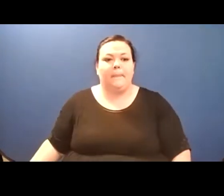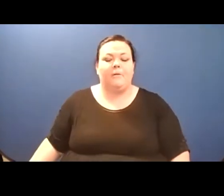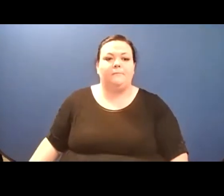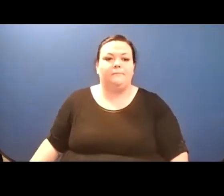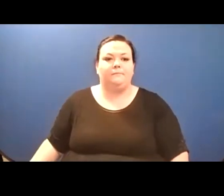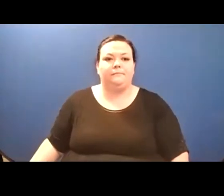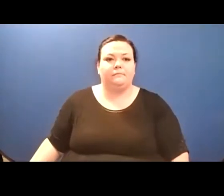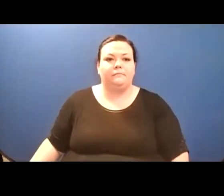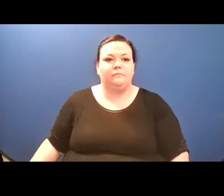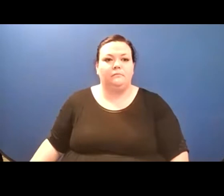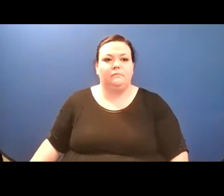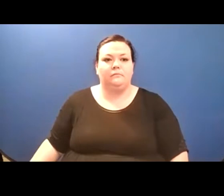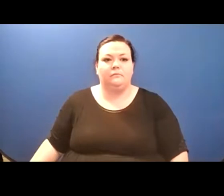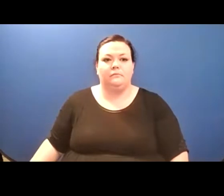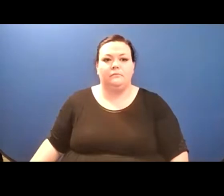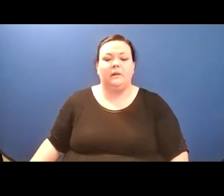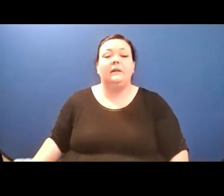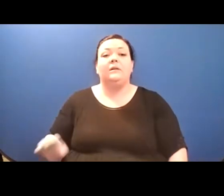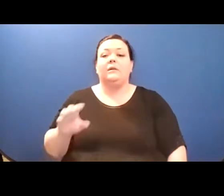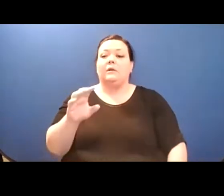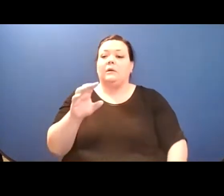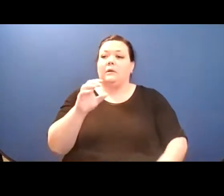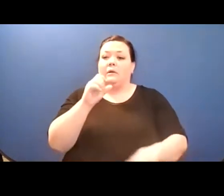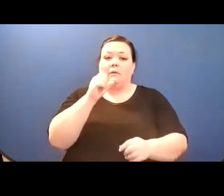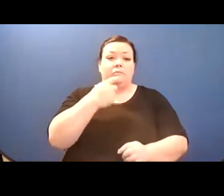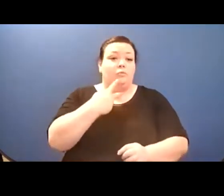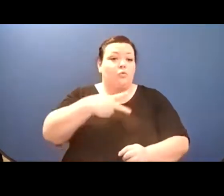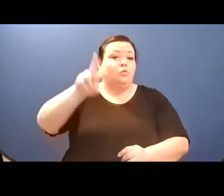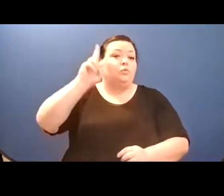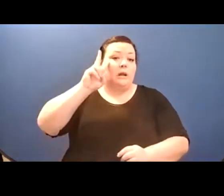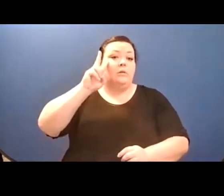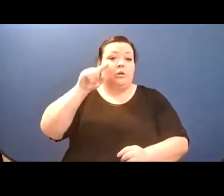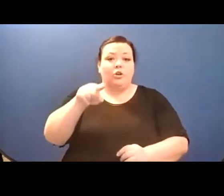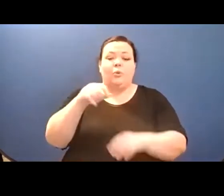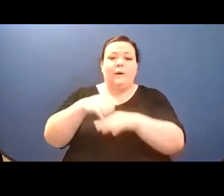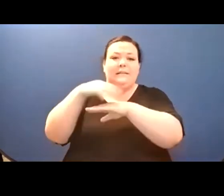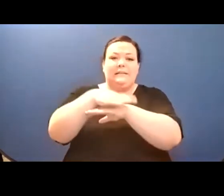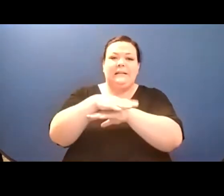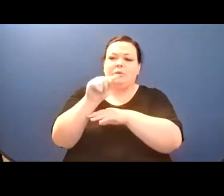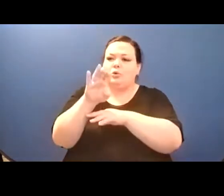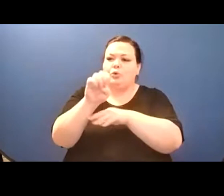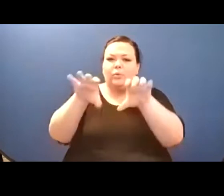One afternoon you made it to the beach./ You made to it an invertebrate overture,